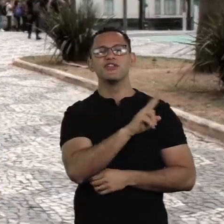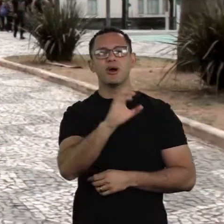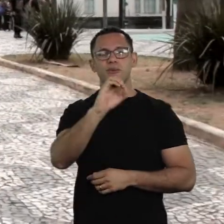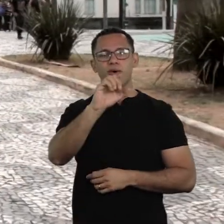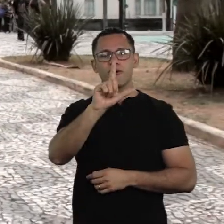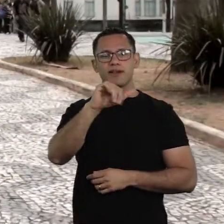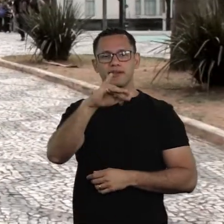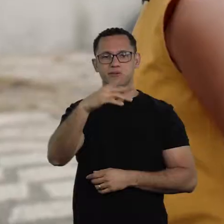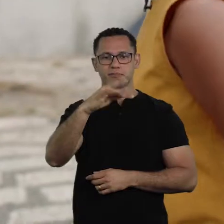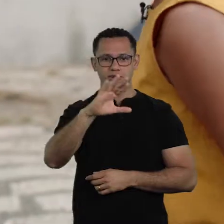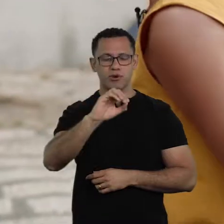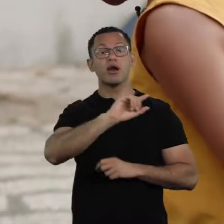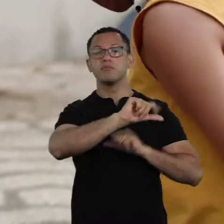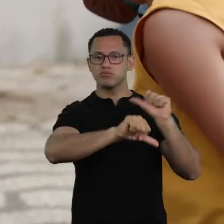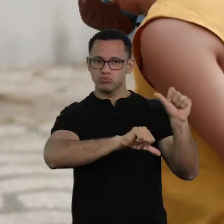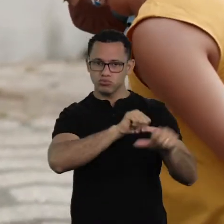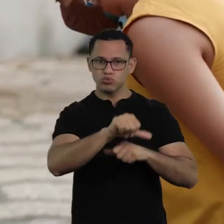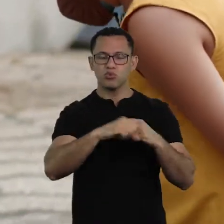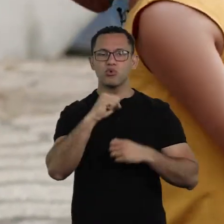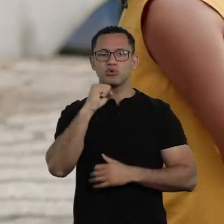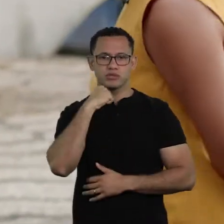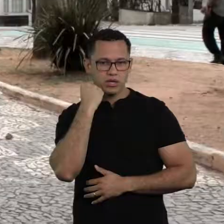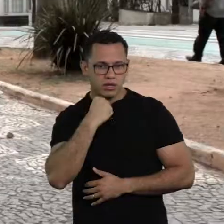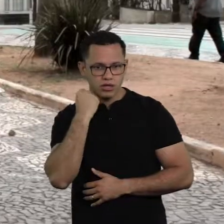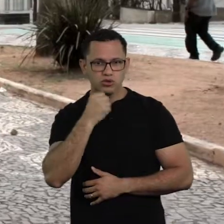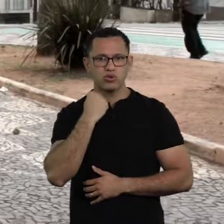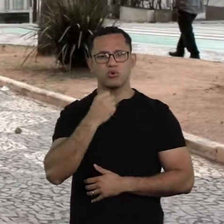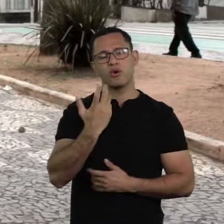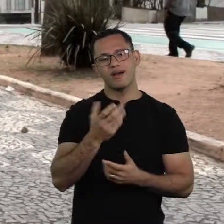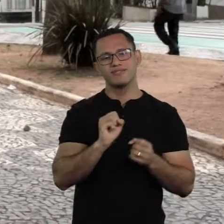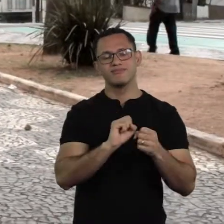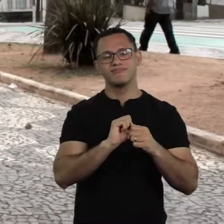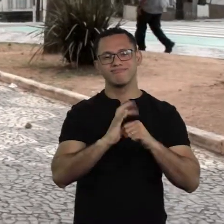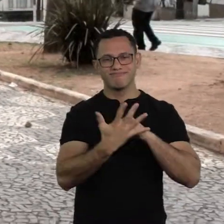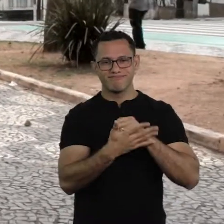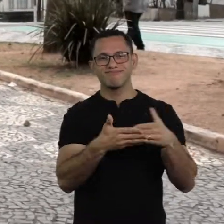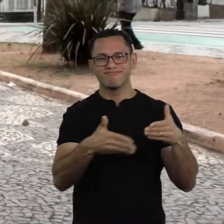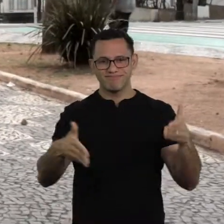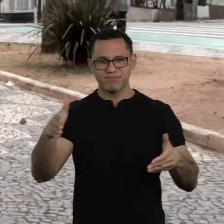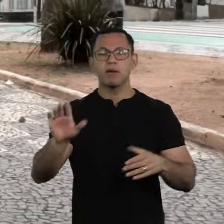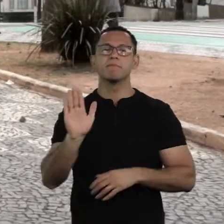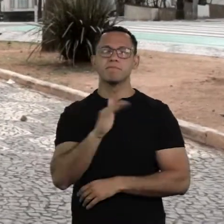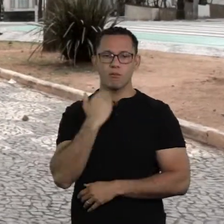He later became a senator and died in the pandemic. During the pandemic. Major Olympio.